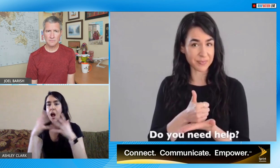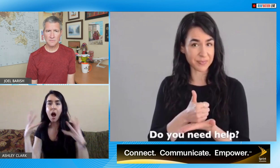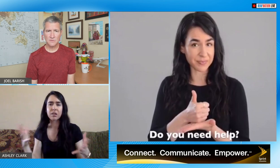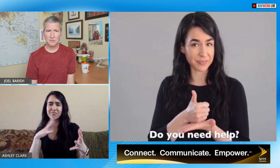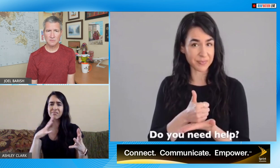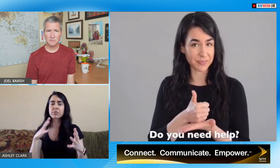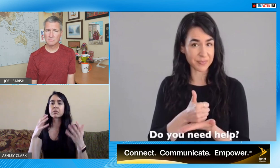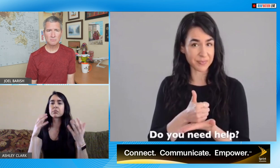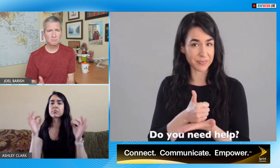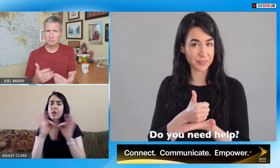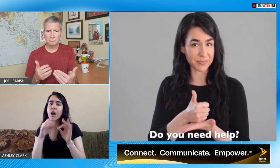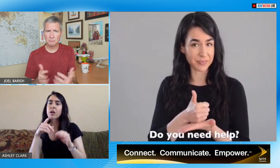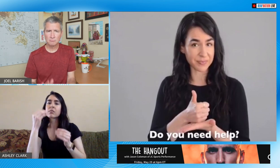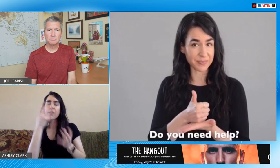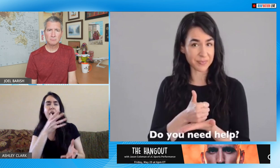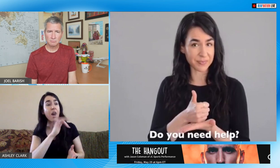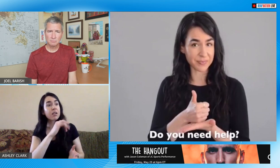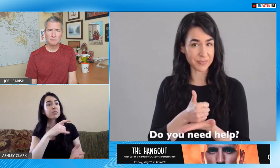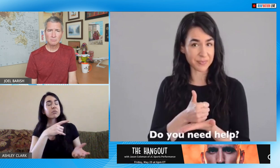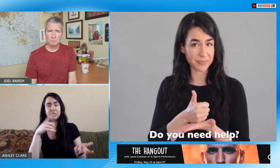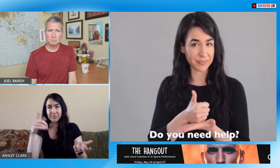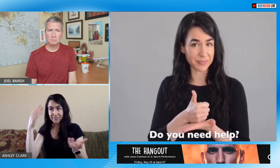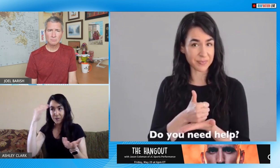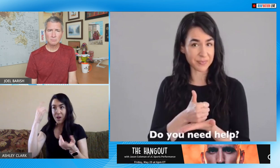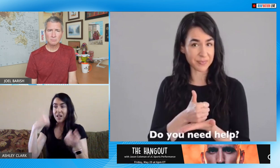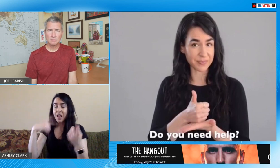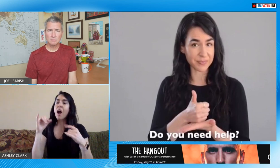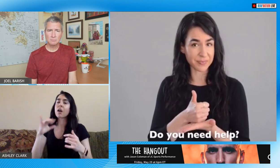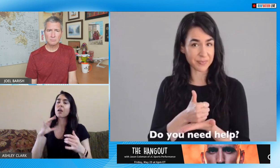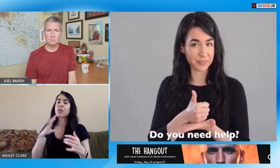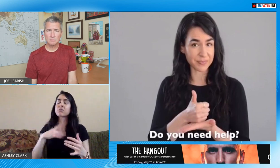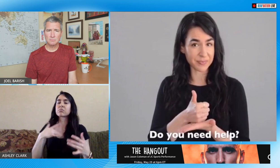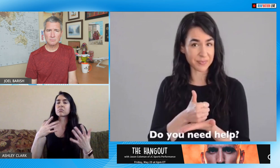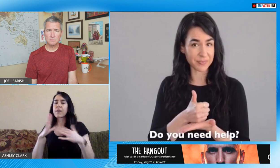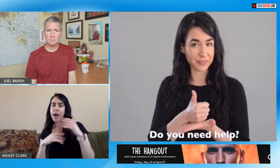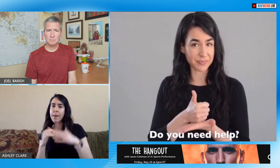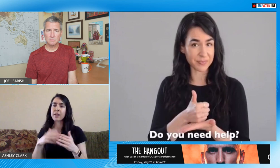having them ready I tell people you don't have to know a lot and once